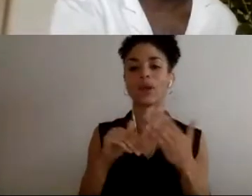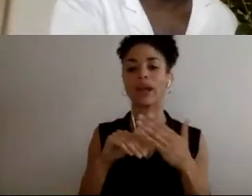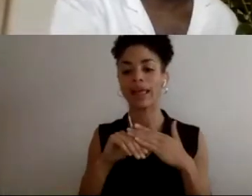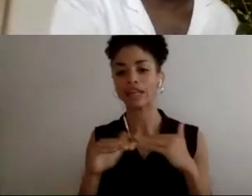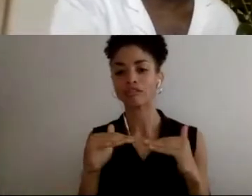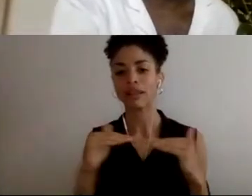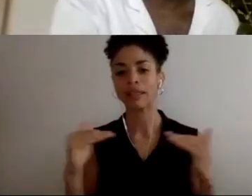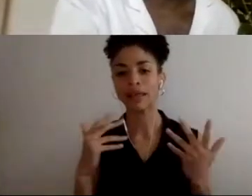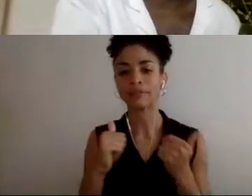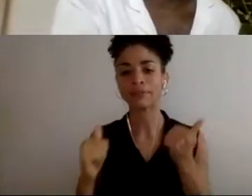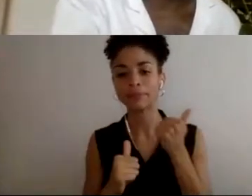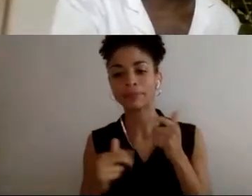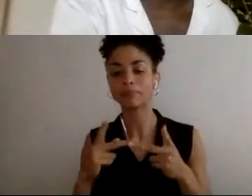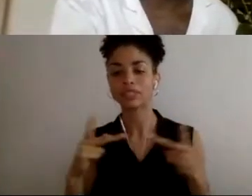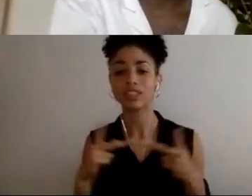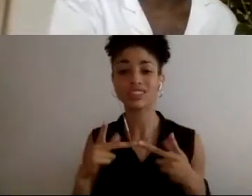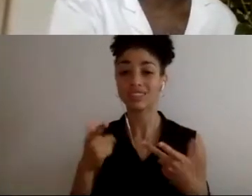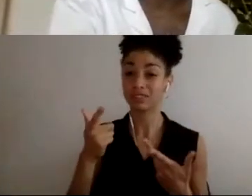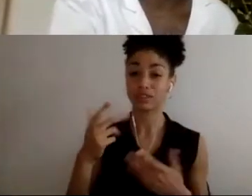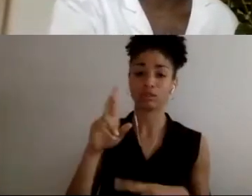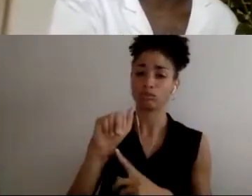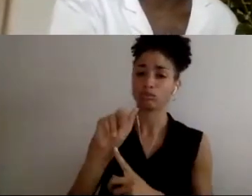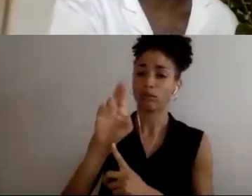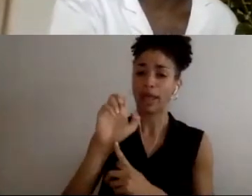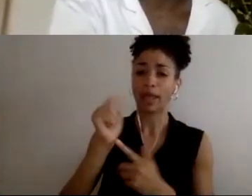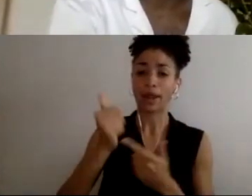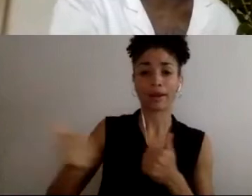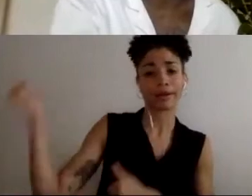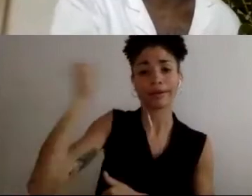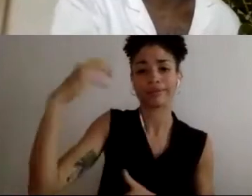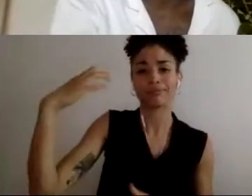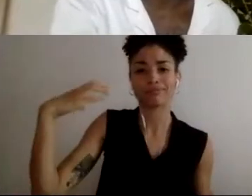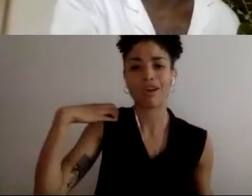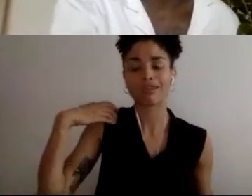many bosses, and certainly- I don't know, because maybe there's people I don't